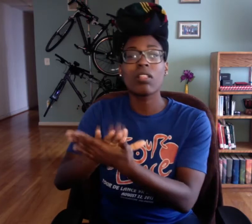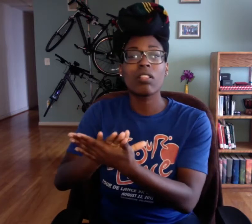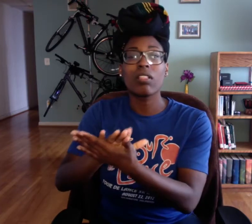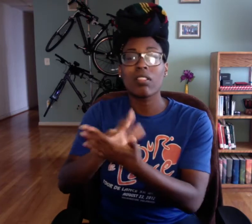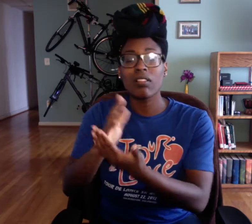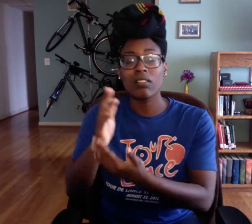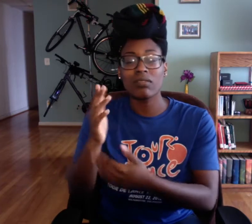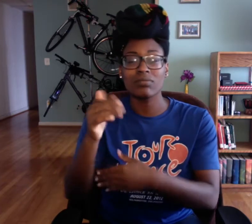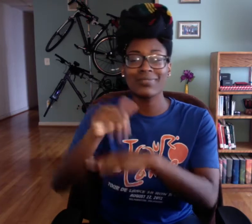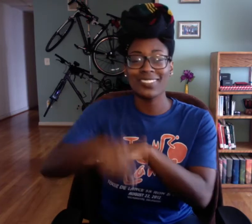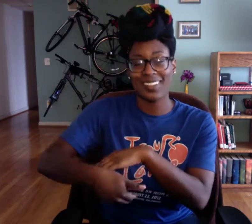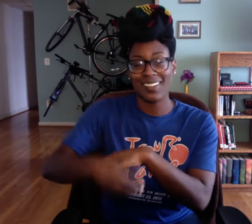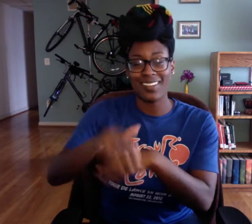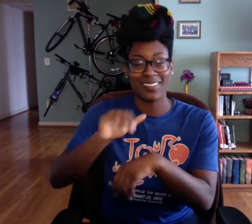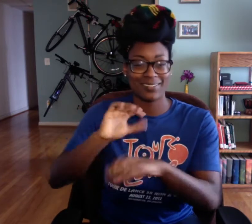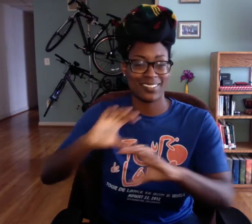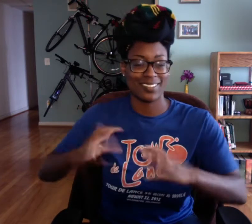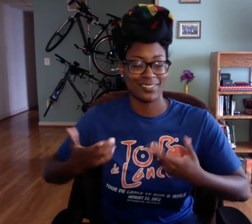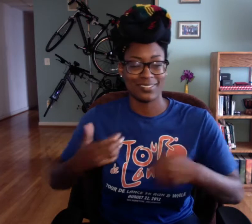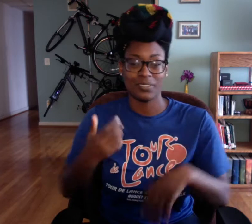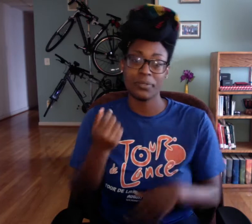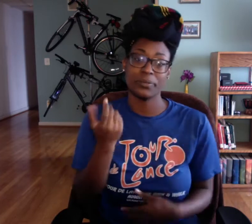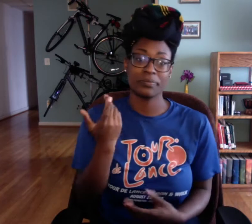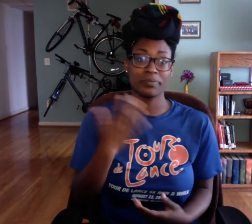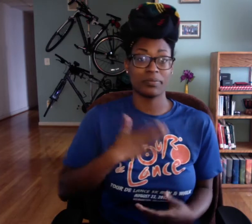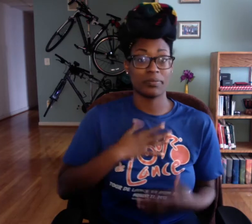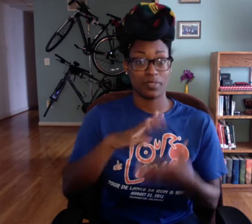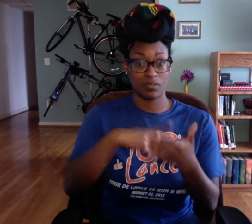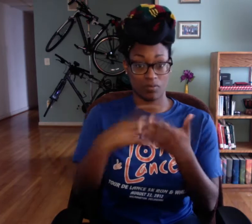Then I go to school, I have night classes.